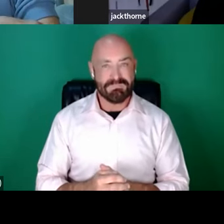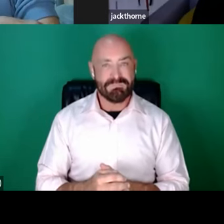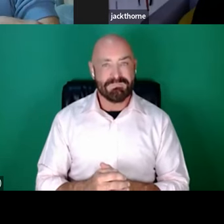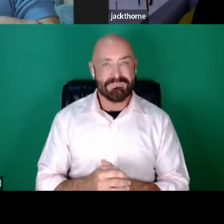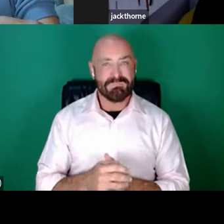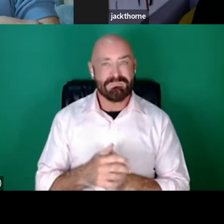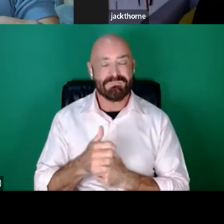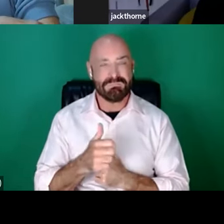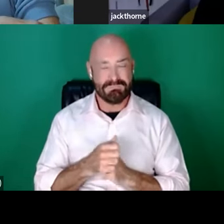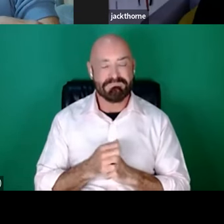from the beginning.